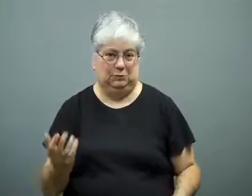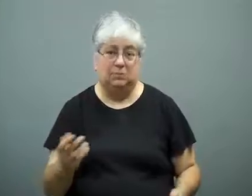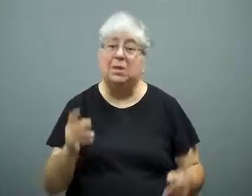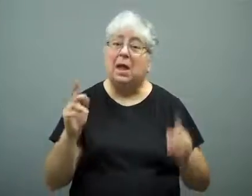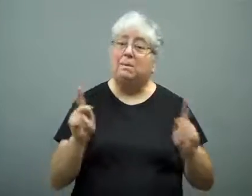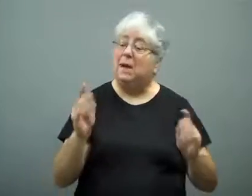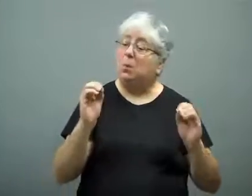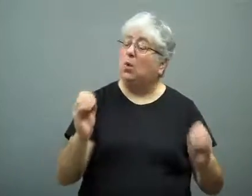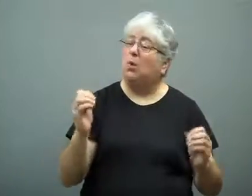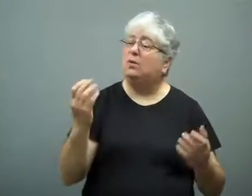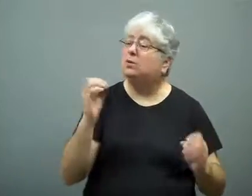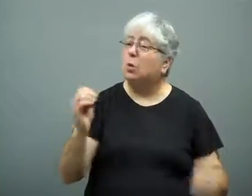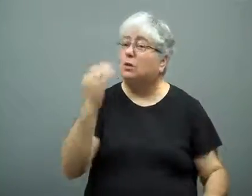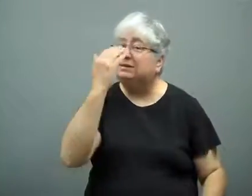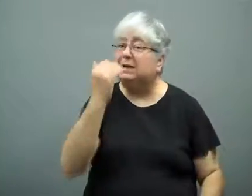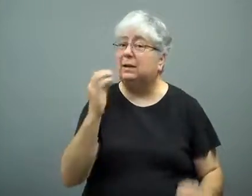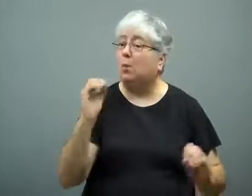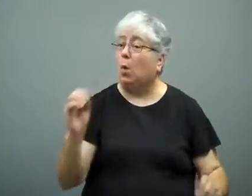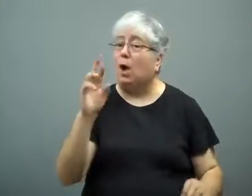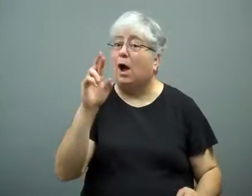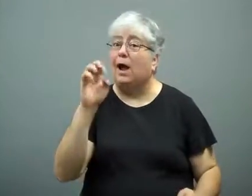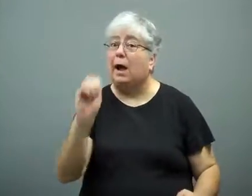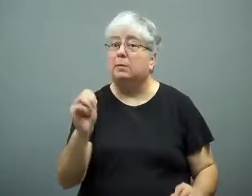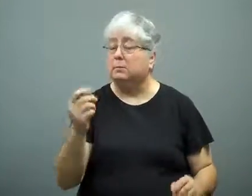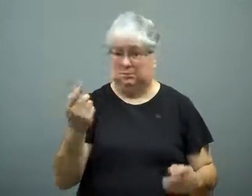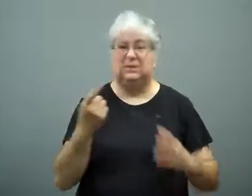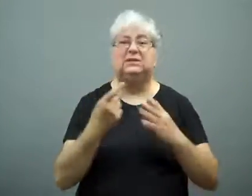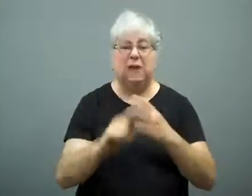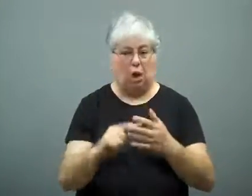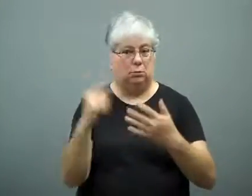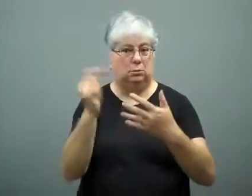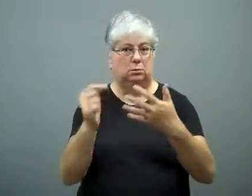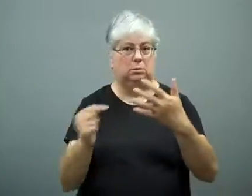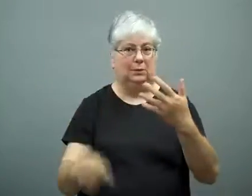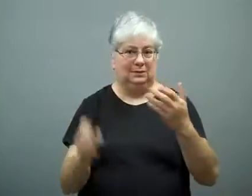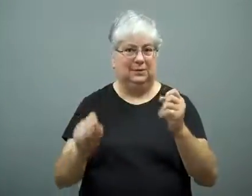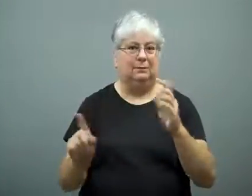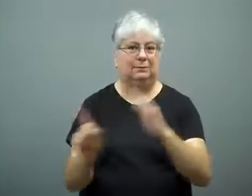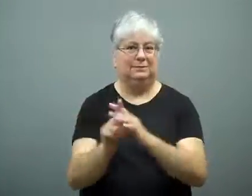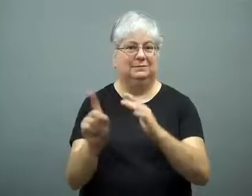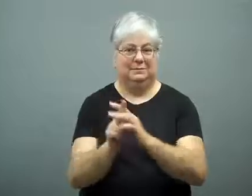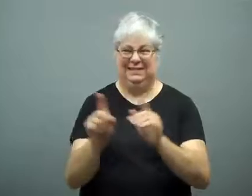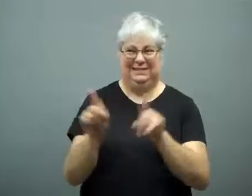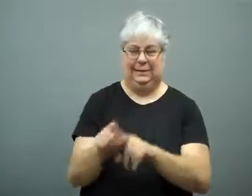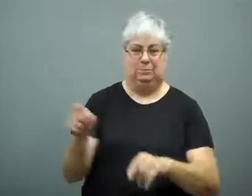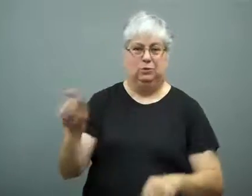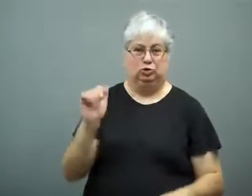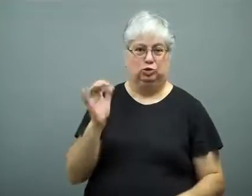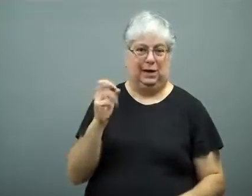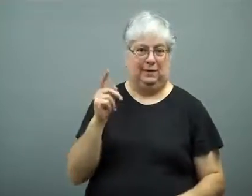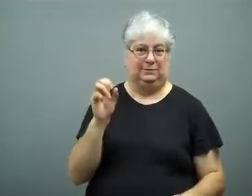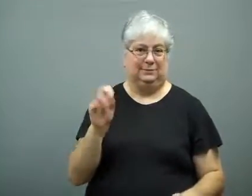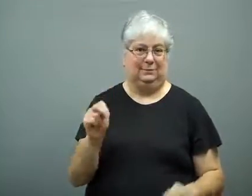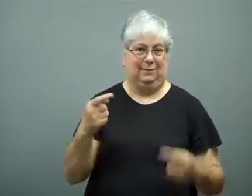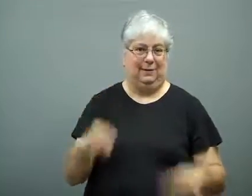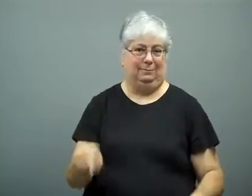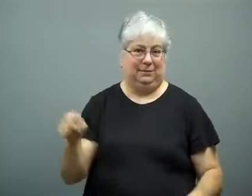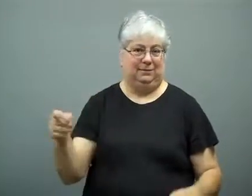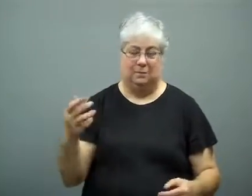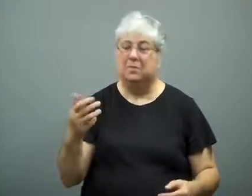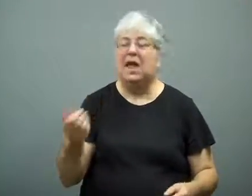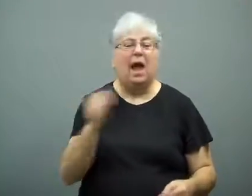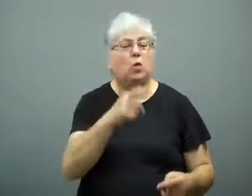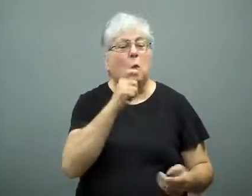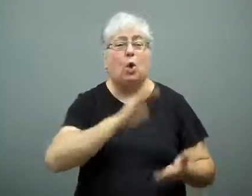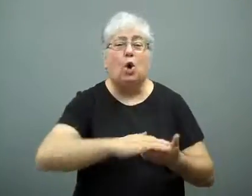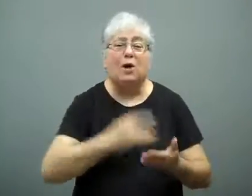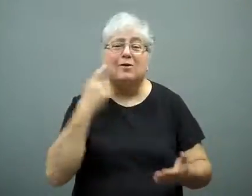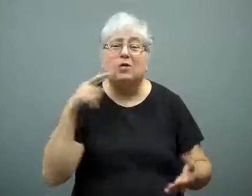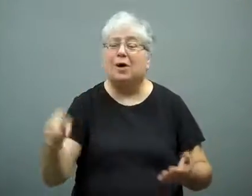People who go without sleep or REM sleep start to display symptoms